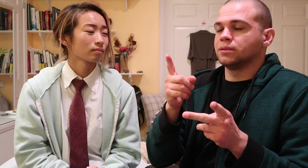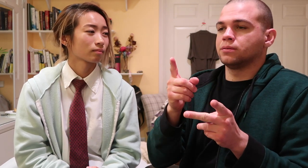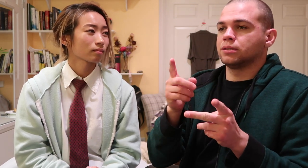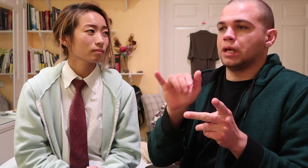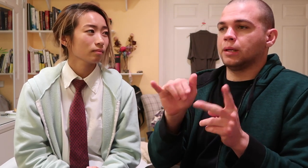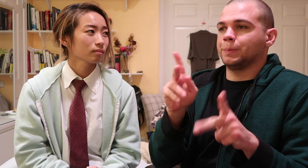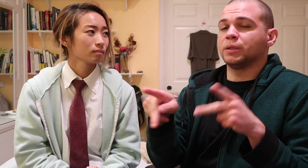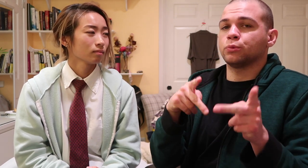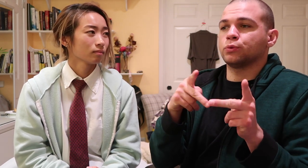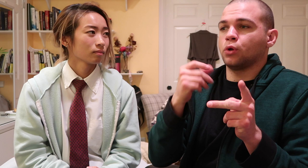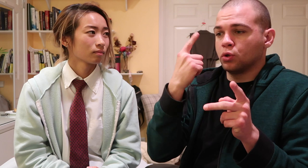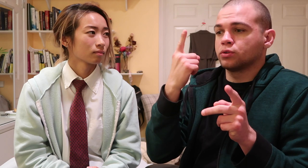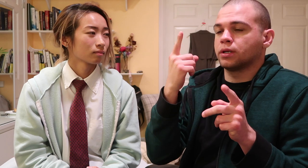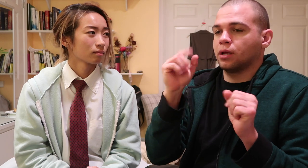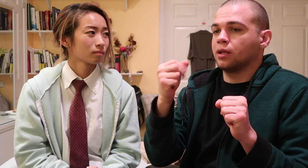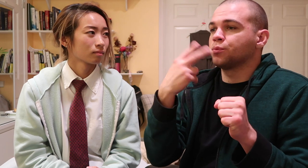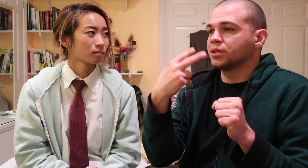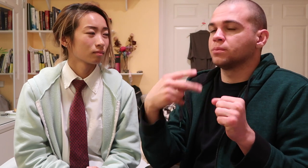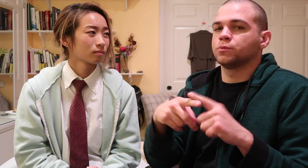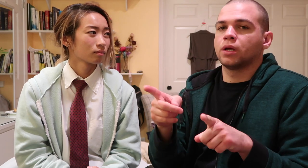is that people understand that I can read lips but they